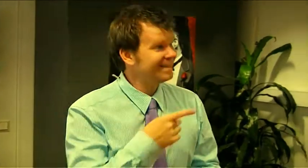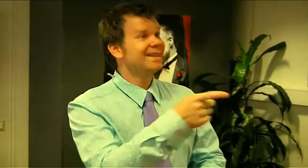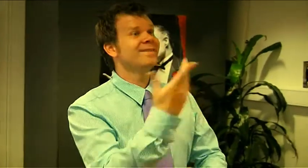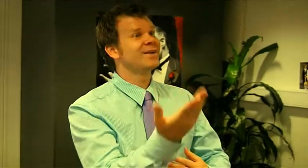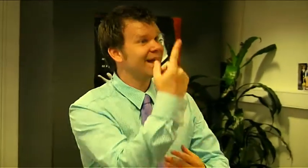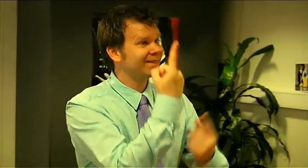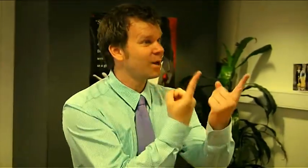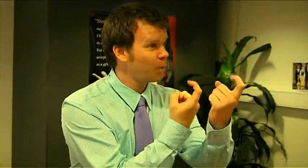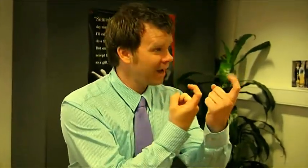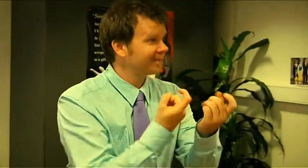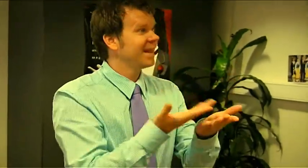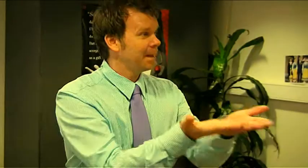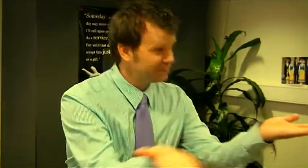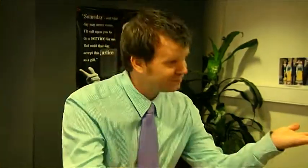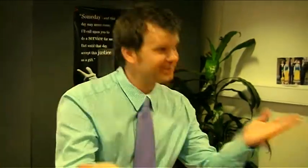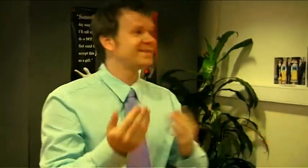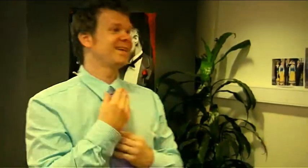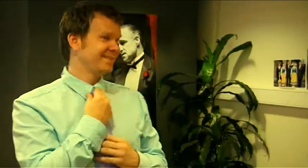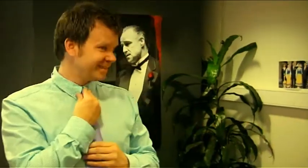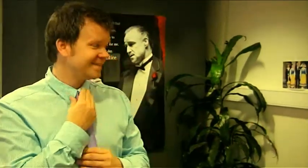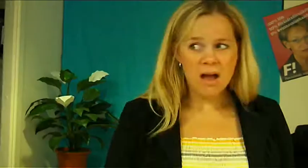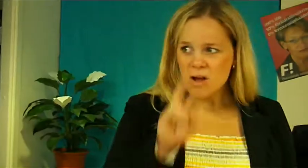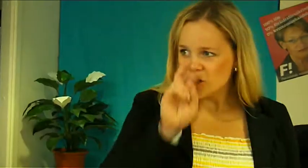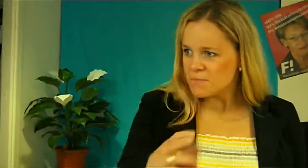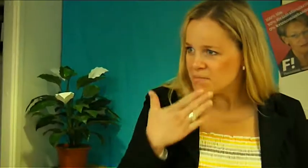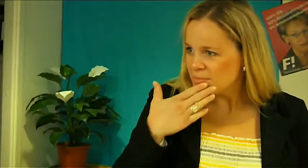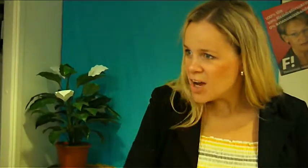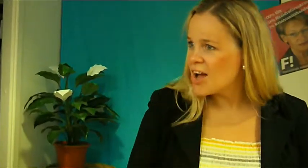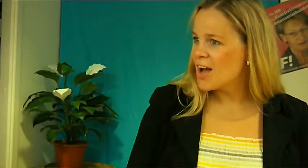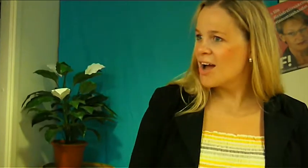It was a tempting offer! It sounds great!